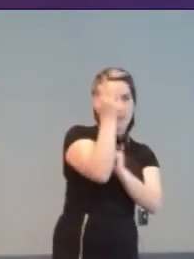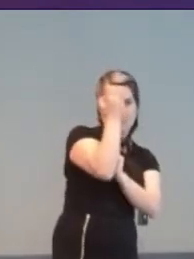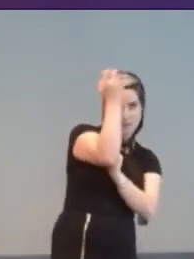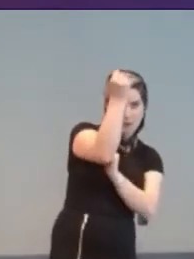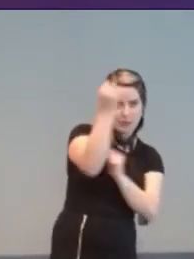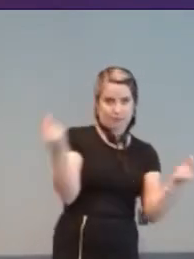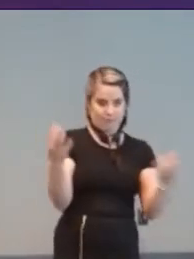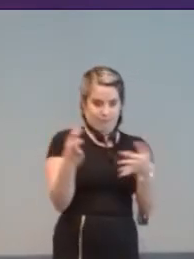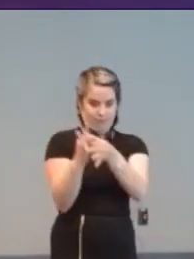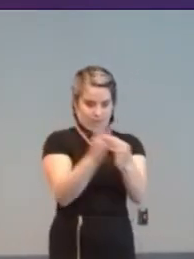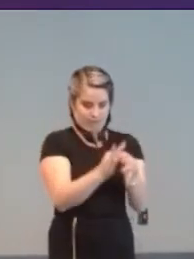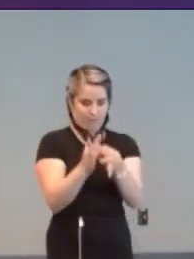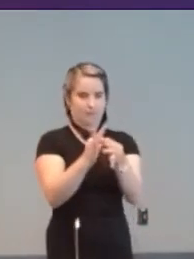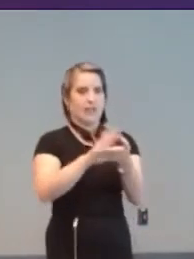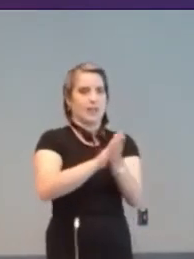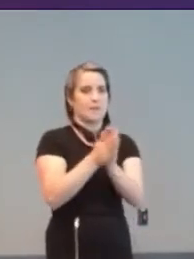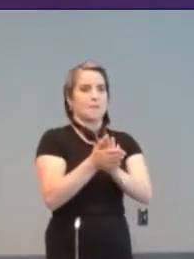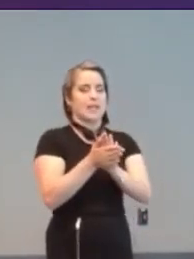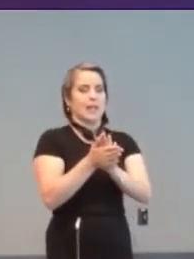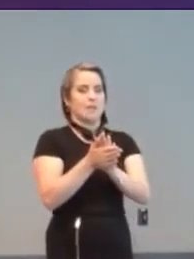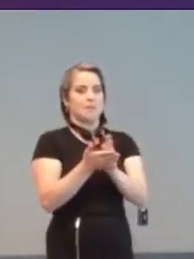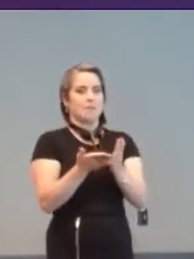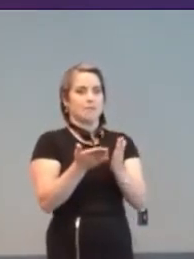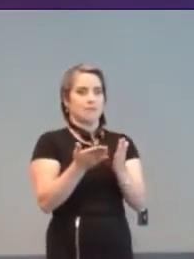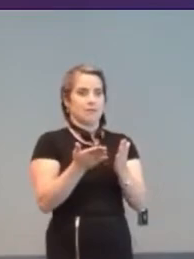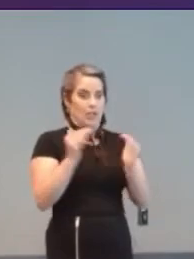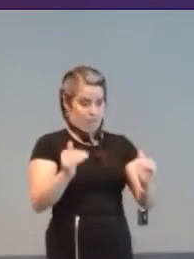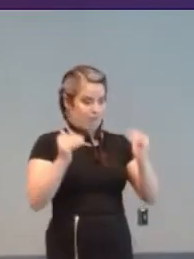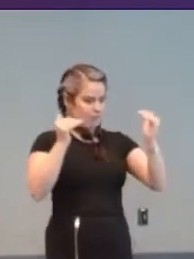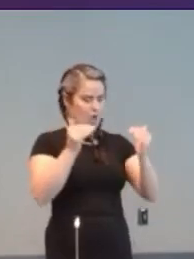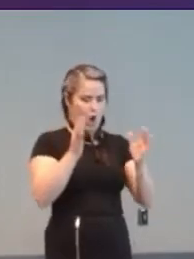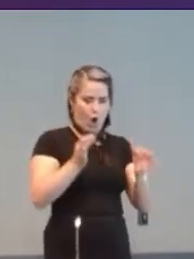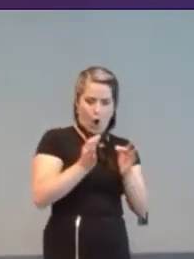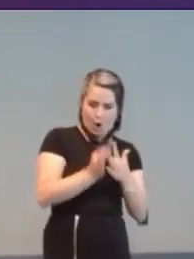This golf sim gave players a choice of course difficulty. Using standard golf